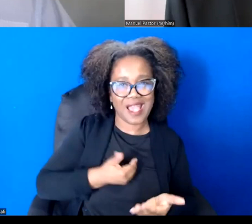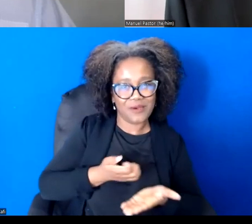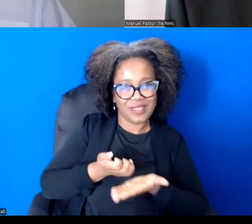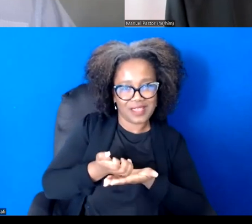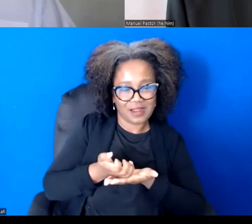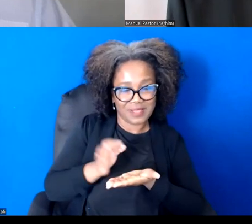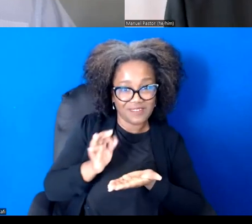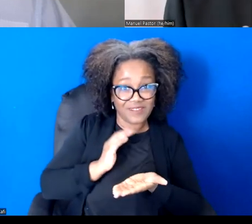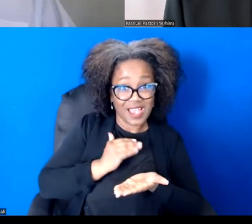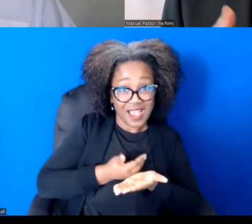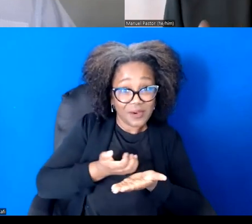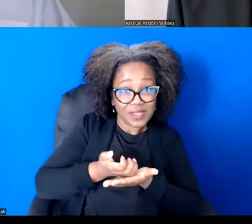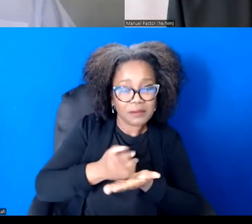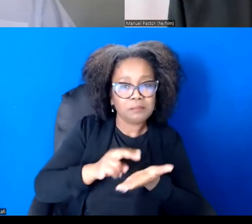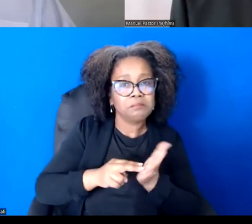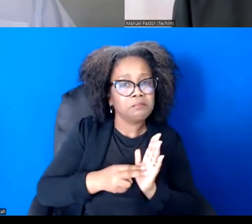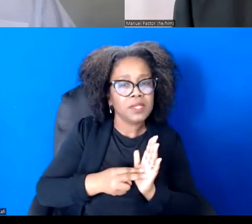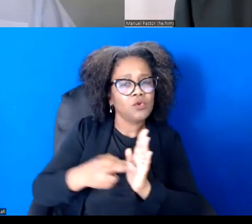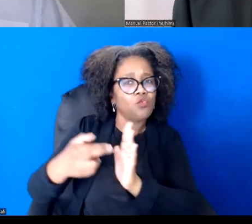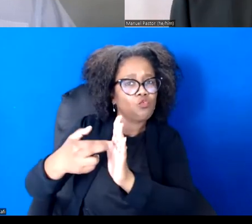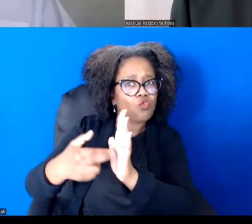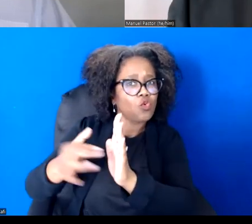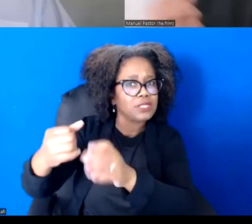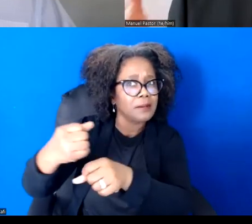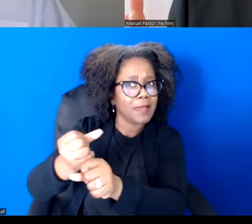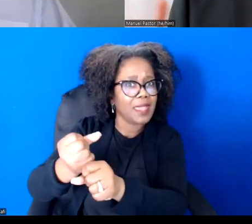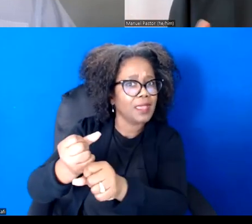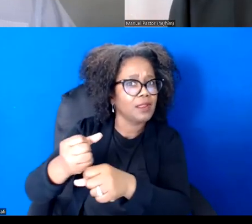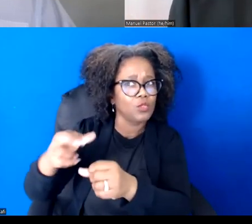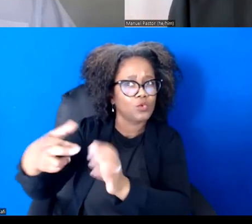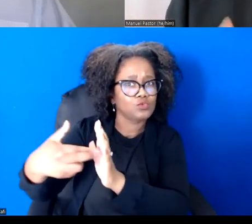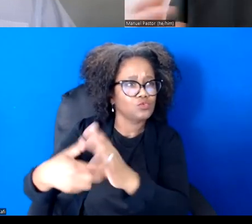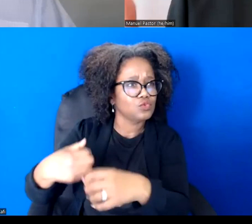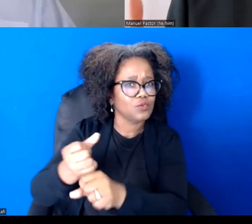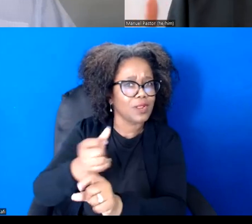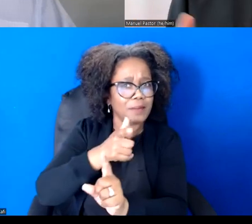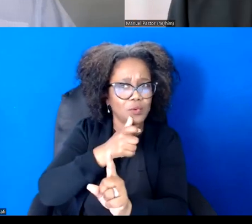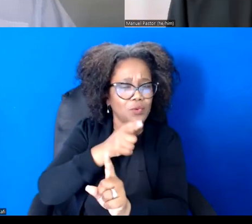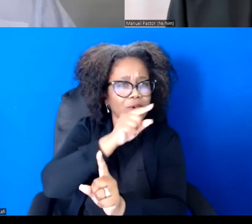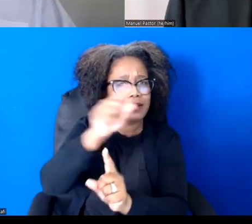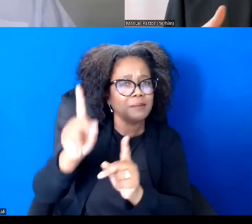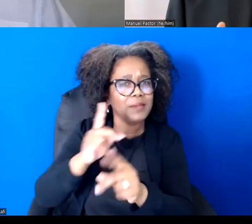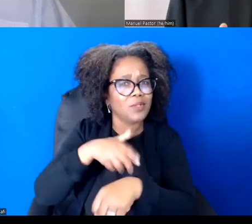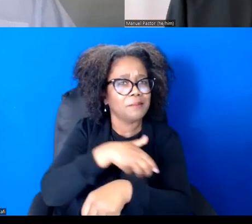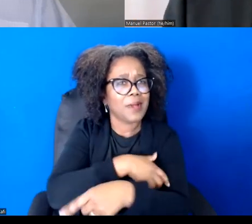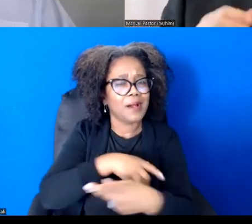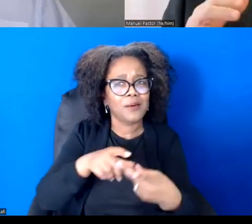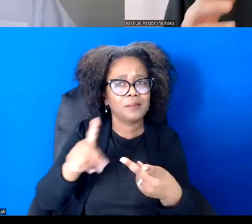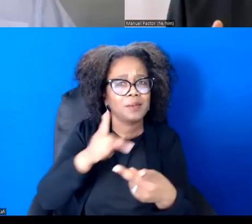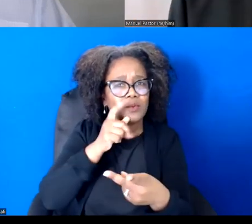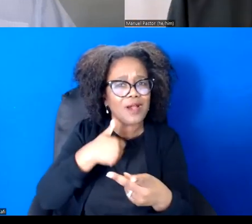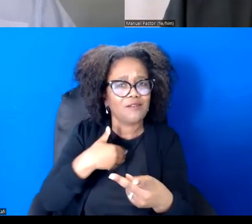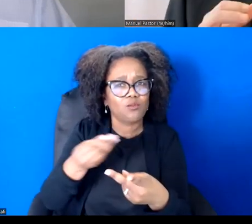set of rules that have been generated by power, by property, and they can be altered because